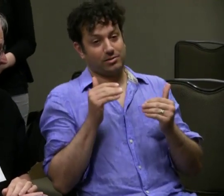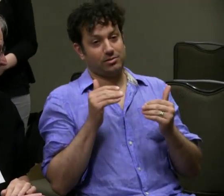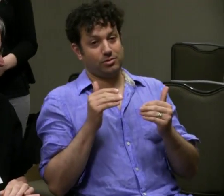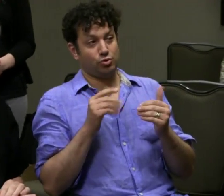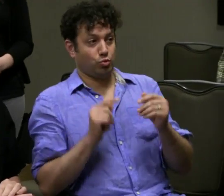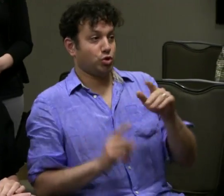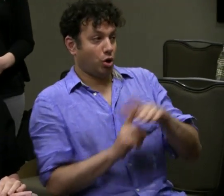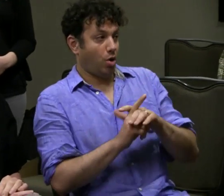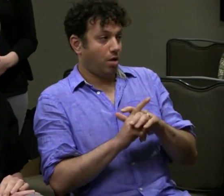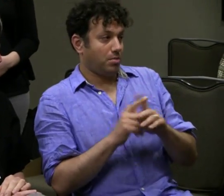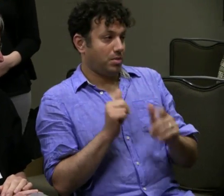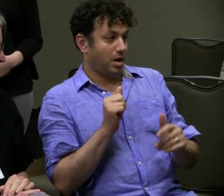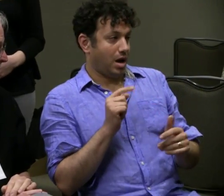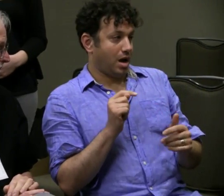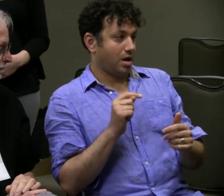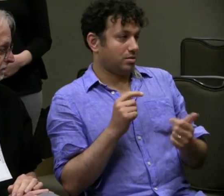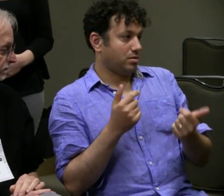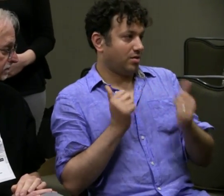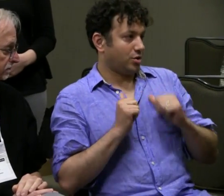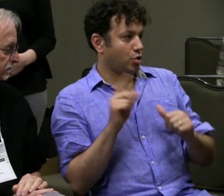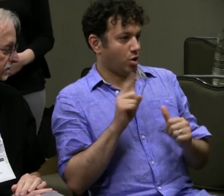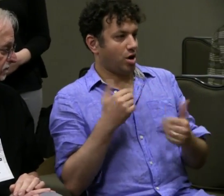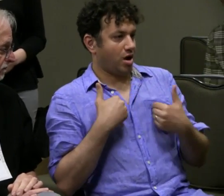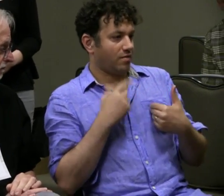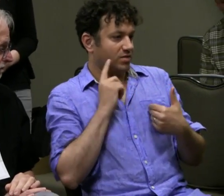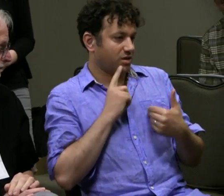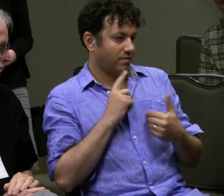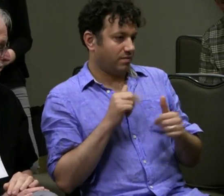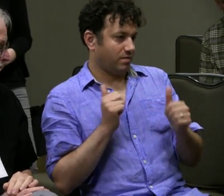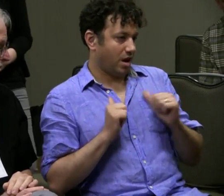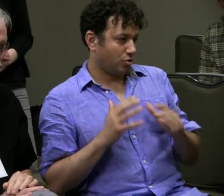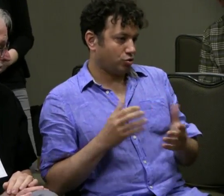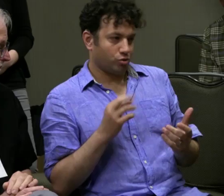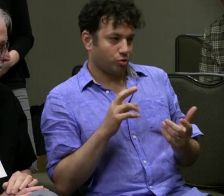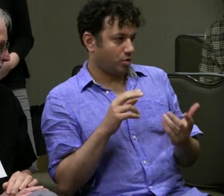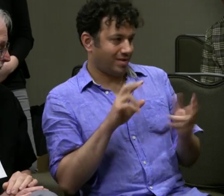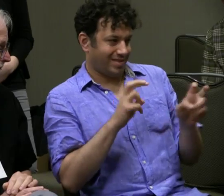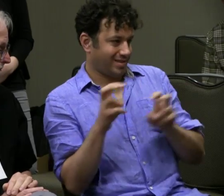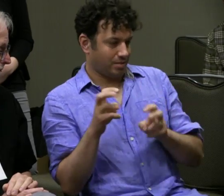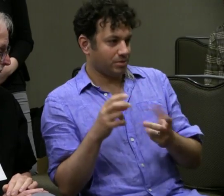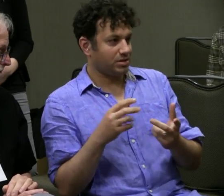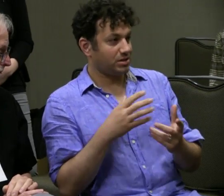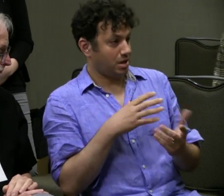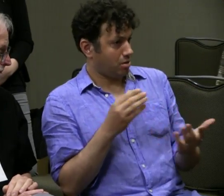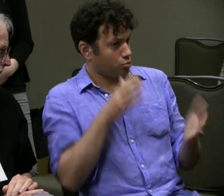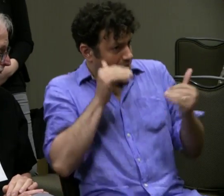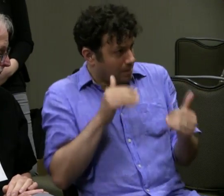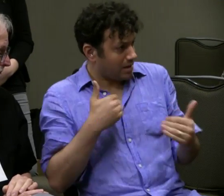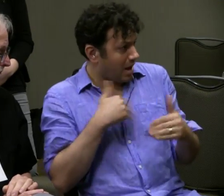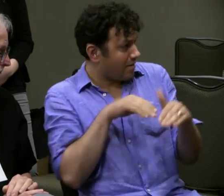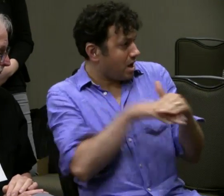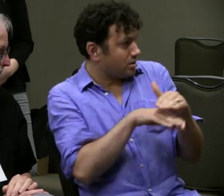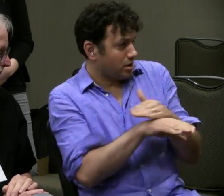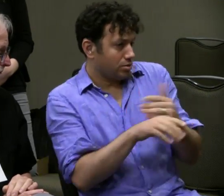(translator) In general, you can expect to show up at a theater where you have a deaf actor or deaf themes